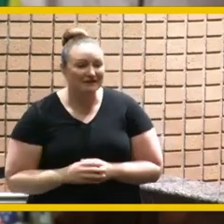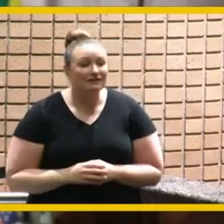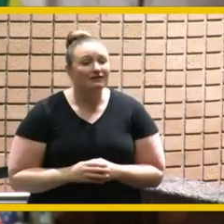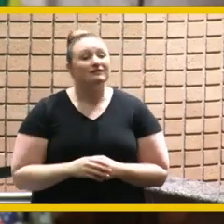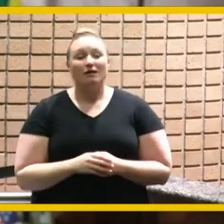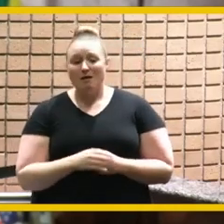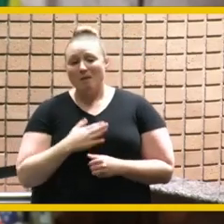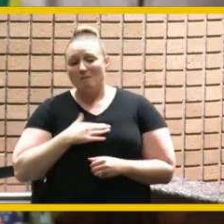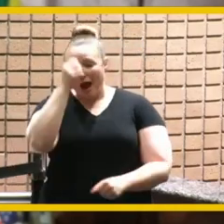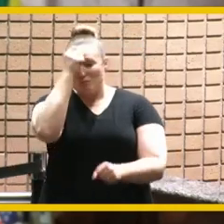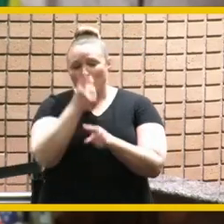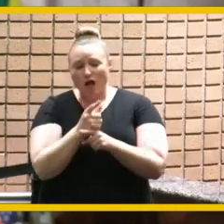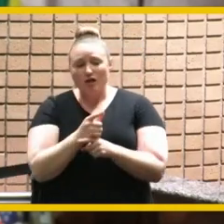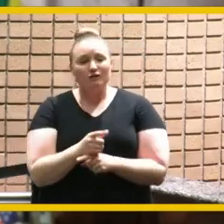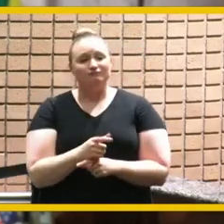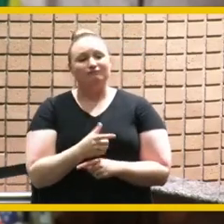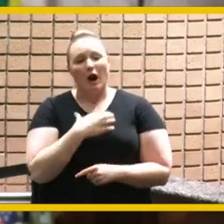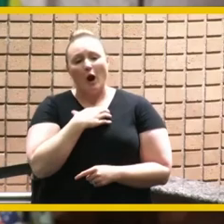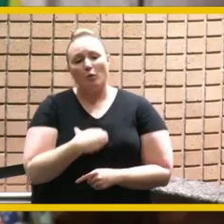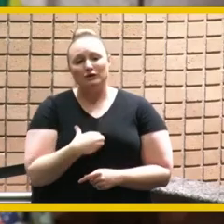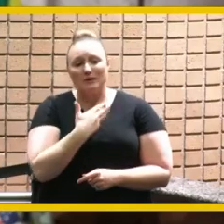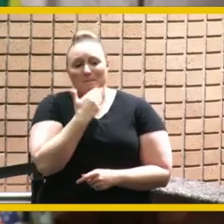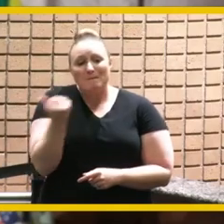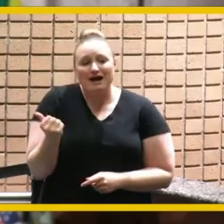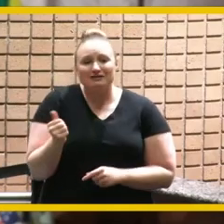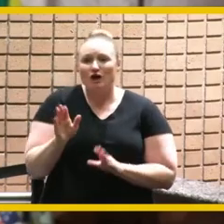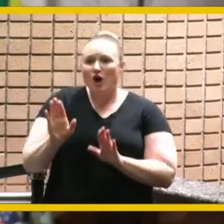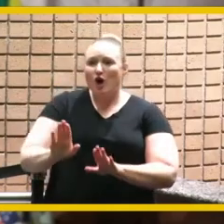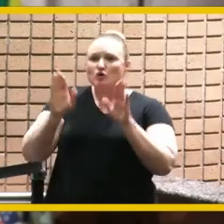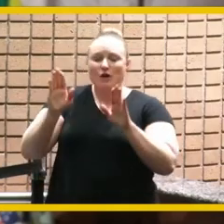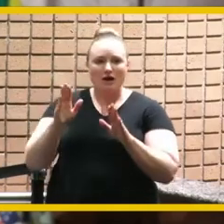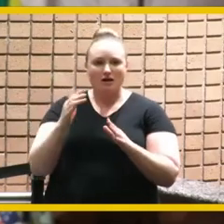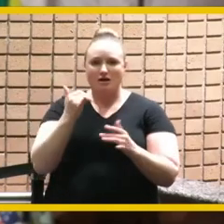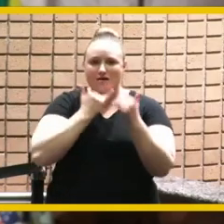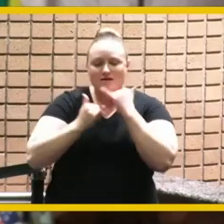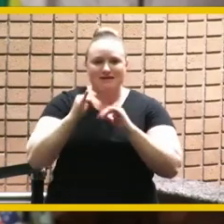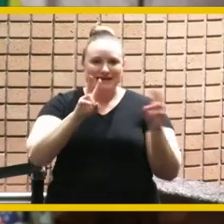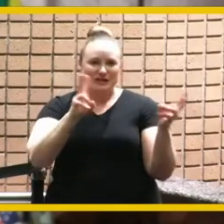the best here's to great puzzles to solve in the future here's to great things to do side